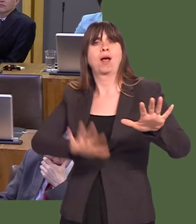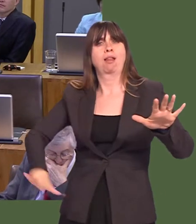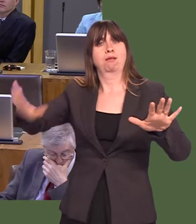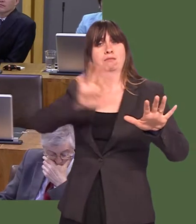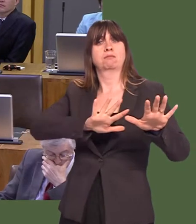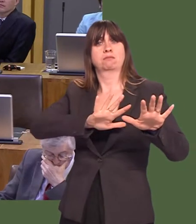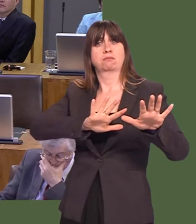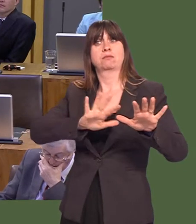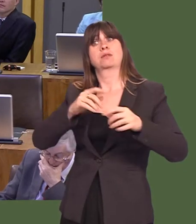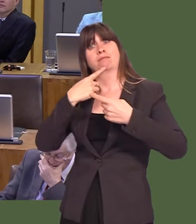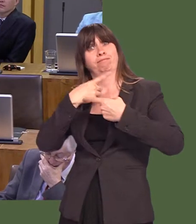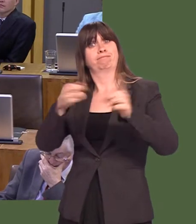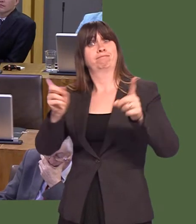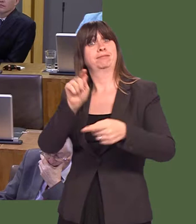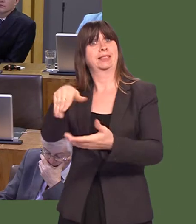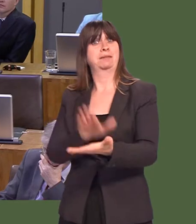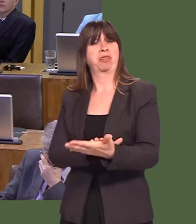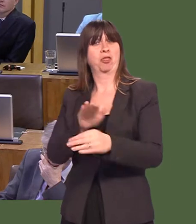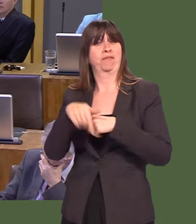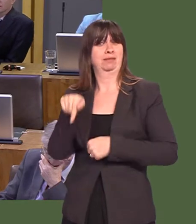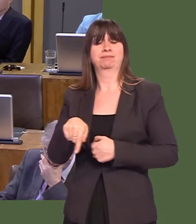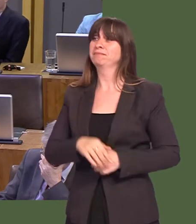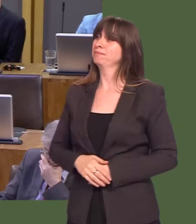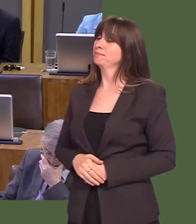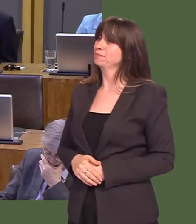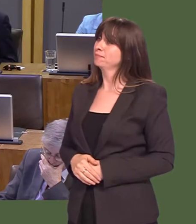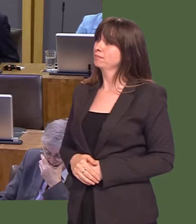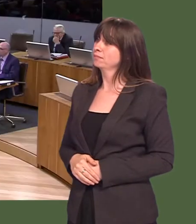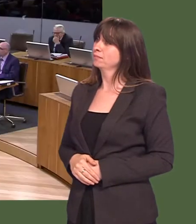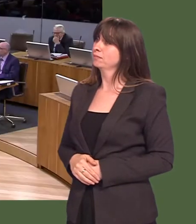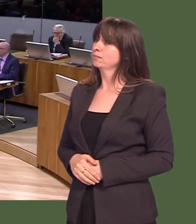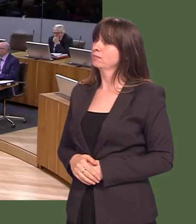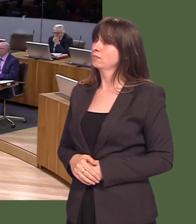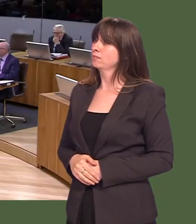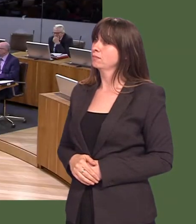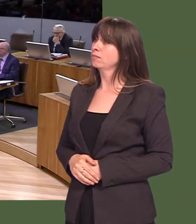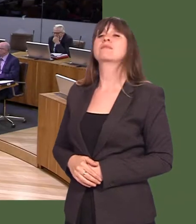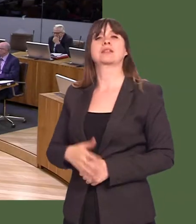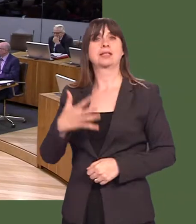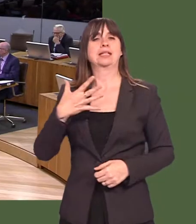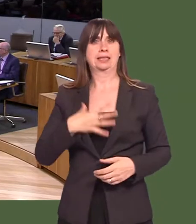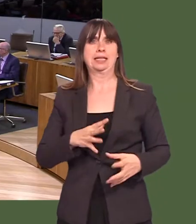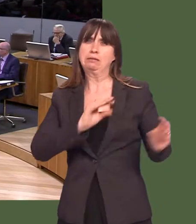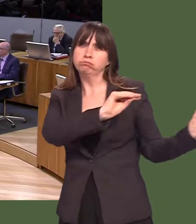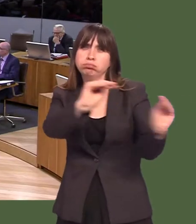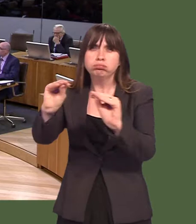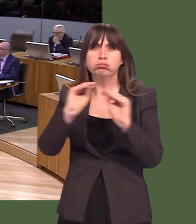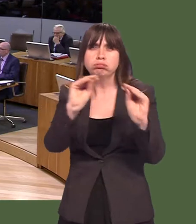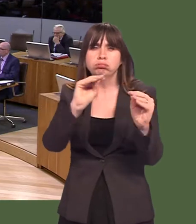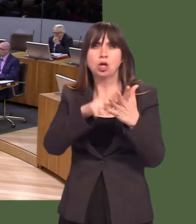And that is before, of course, the announcement next month. Darren Millar: First Minister, we do need to be part of the coding revolution, and itís